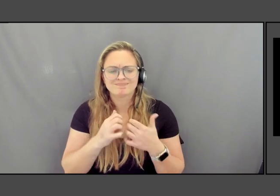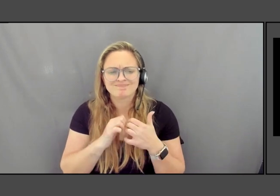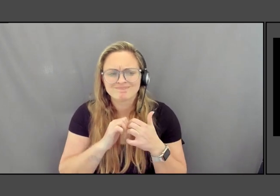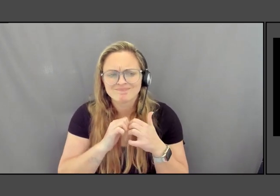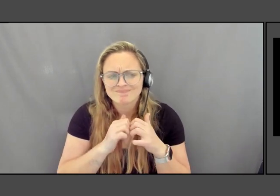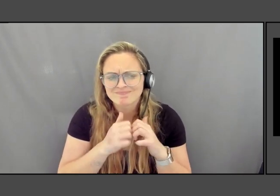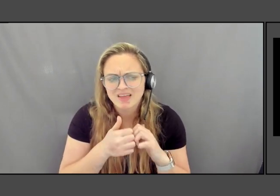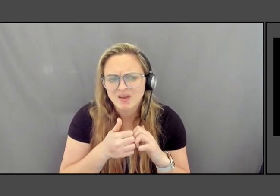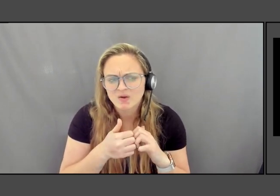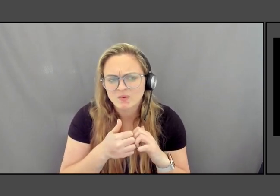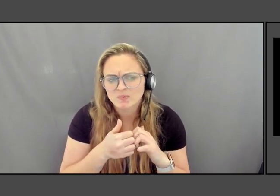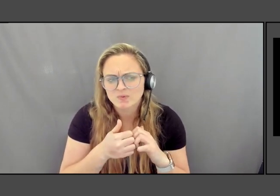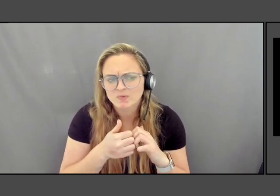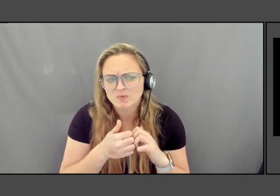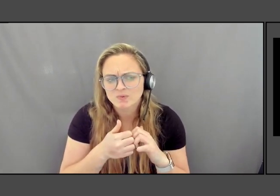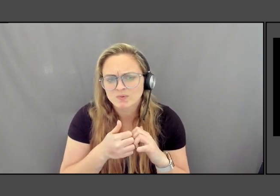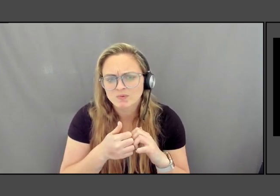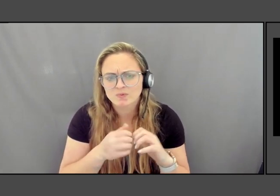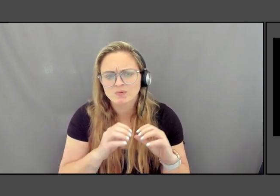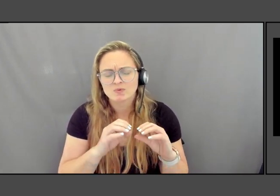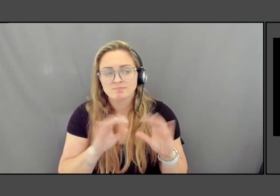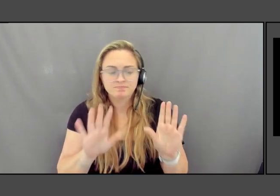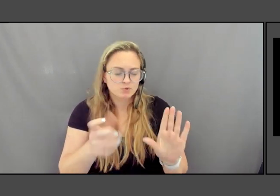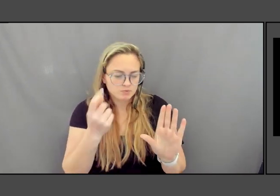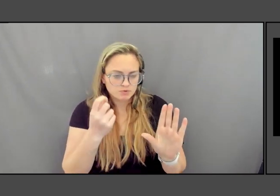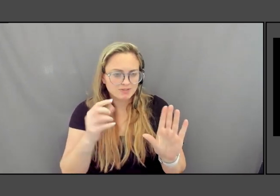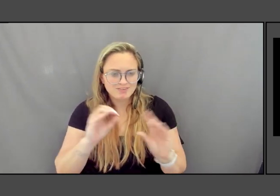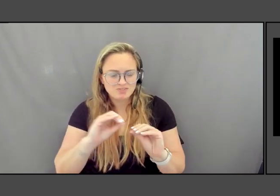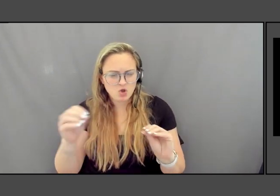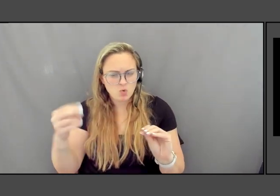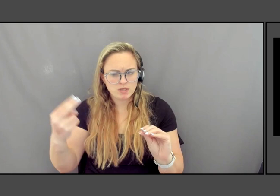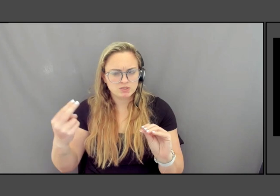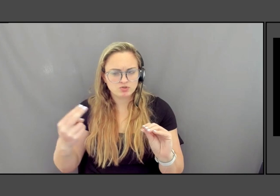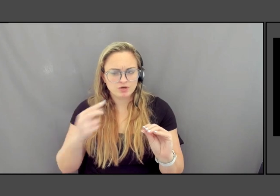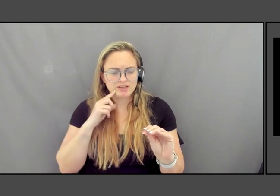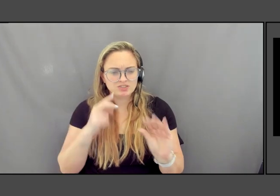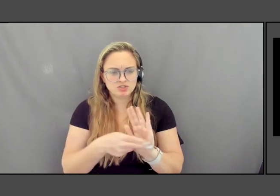No, history is truly objective, but by pulling out the facts